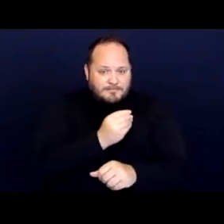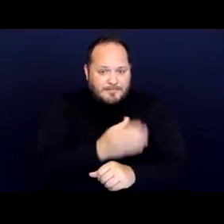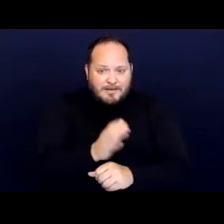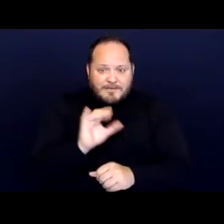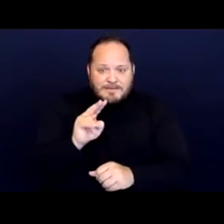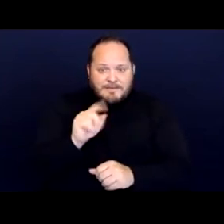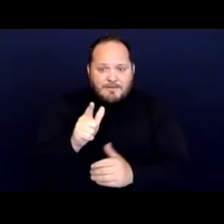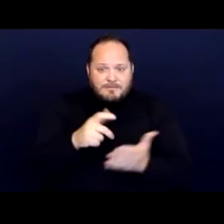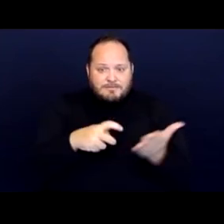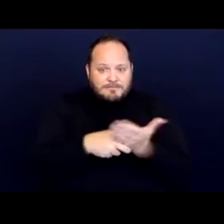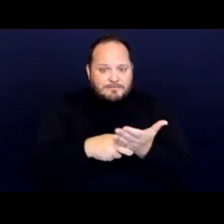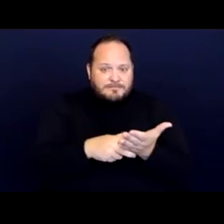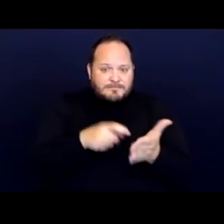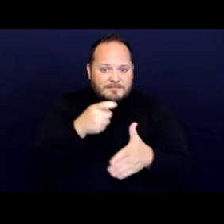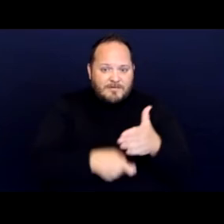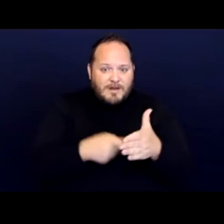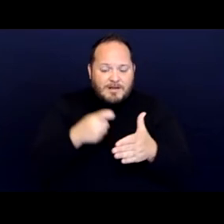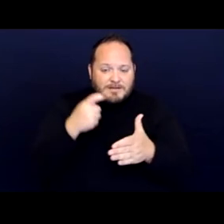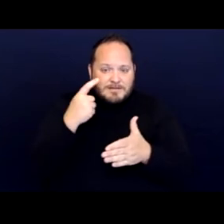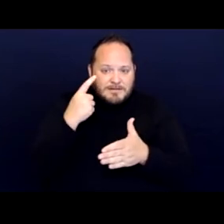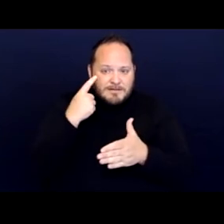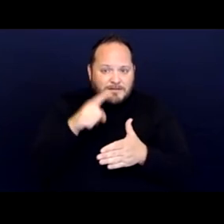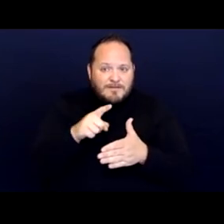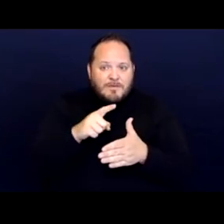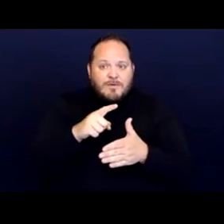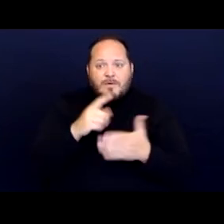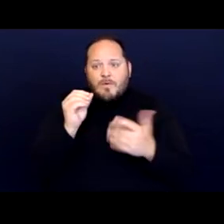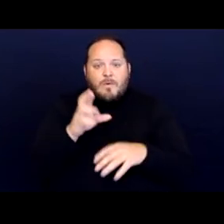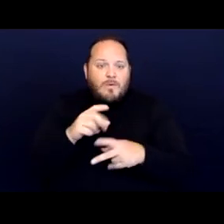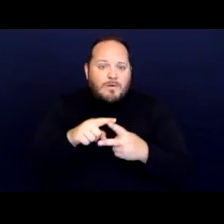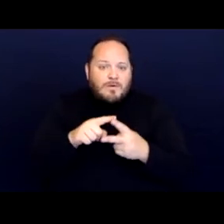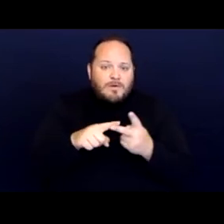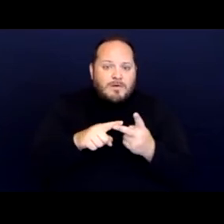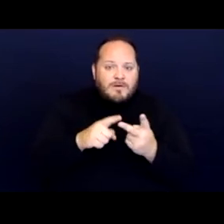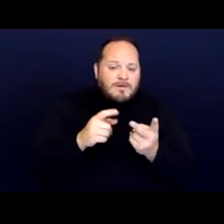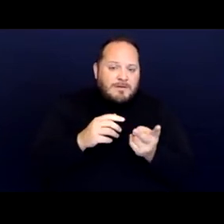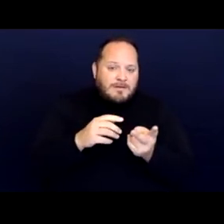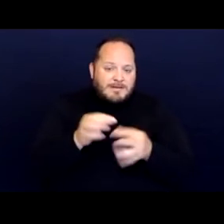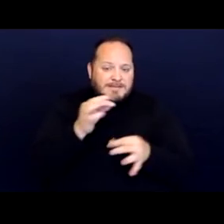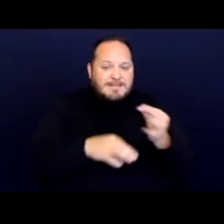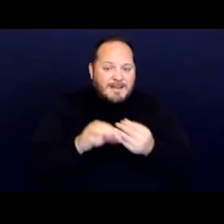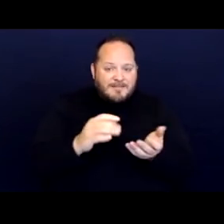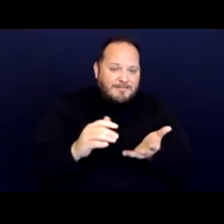for otherwise civilly removing people from camping areas some courts have said that that's fine.